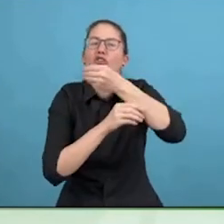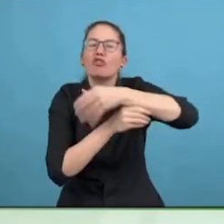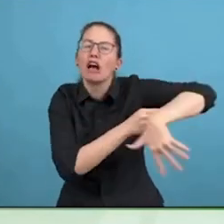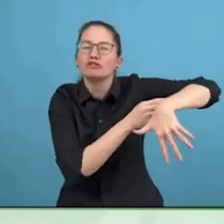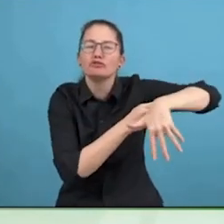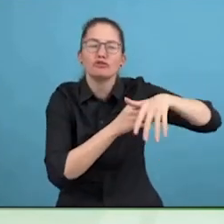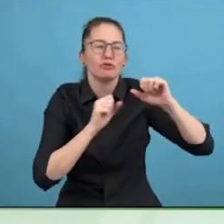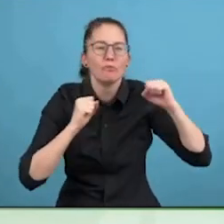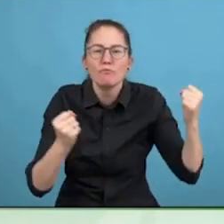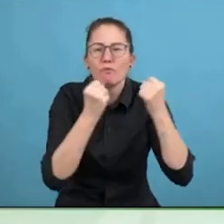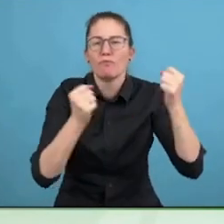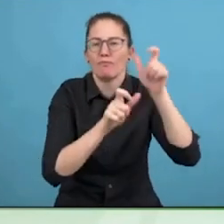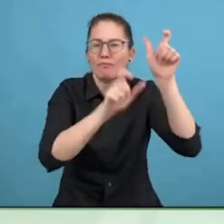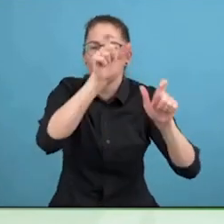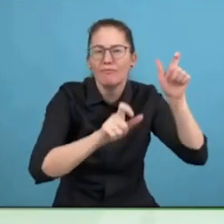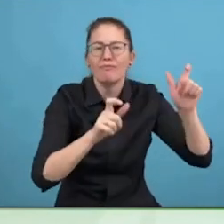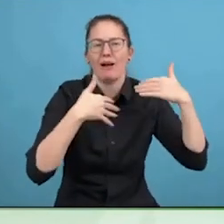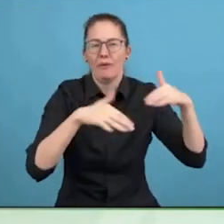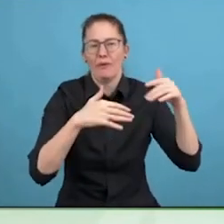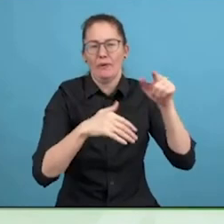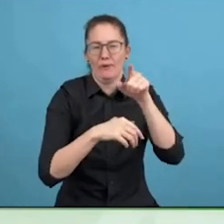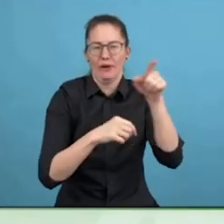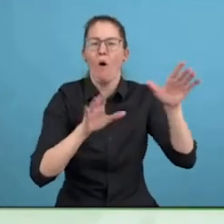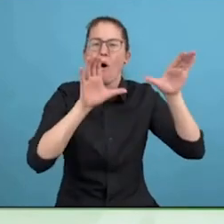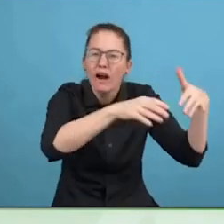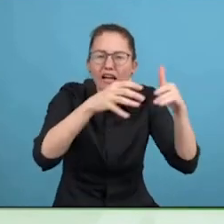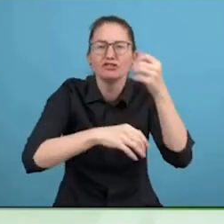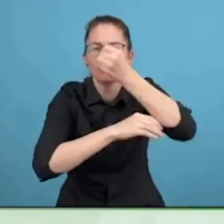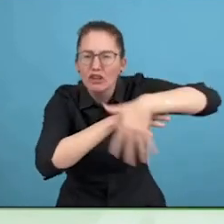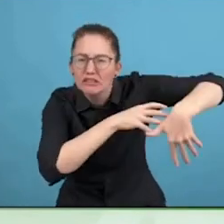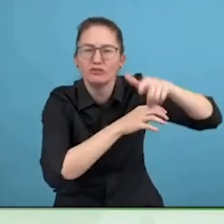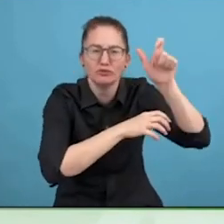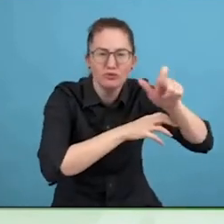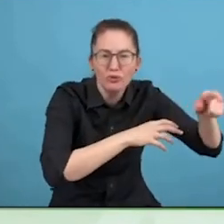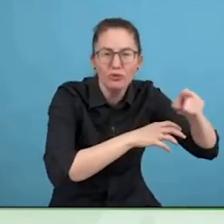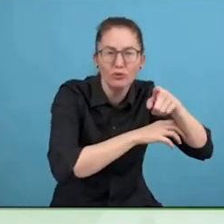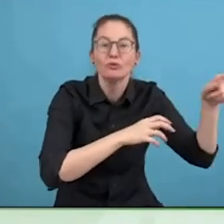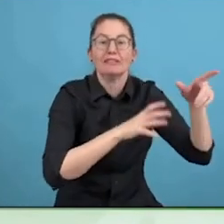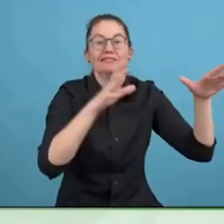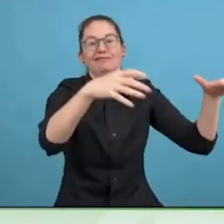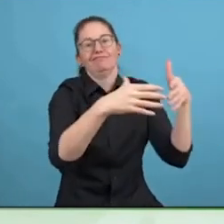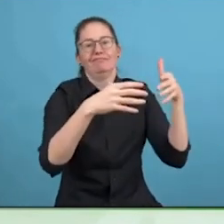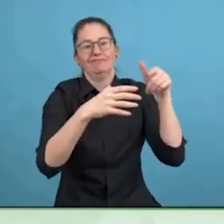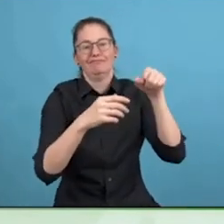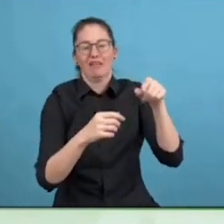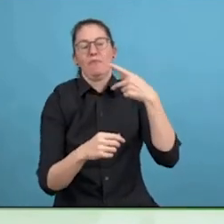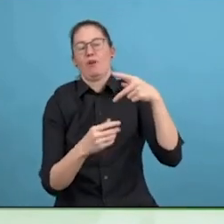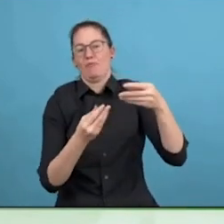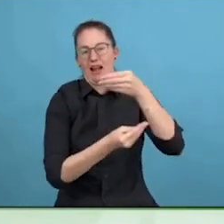Connecting systems or processes where I can go and get what I don't